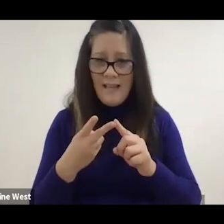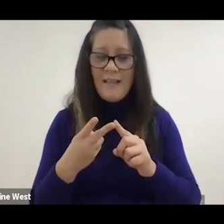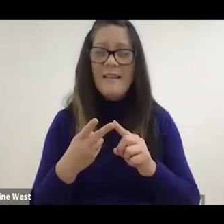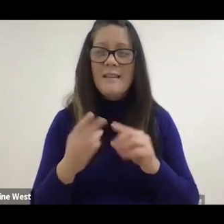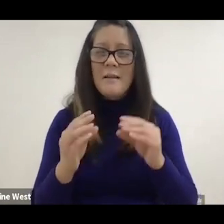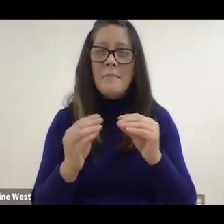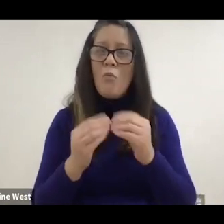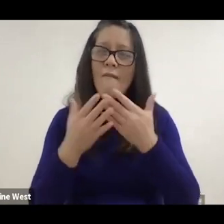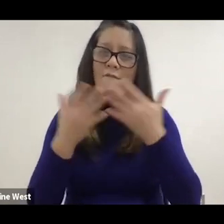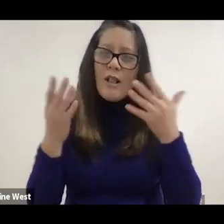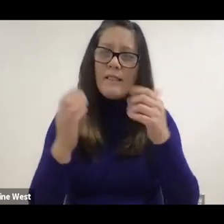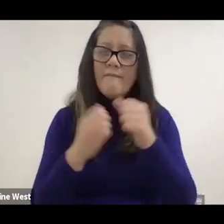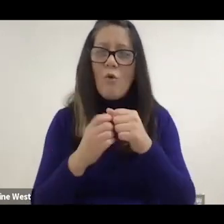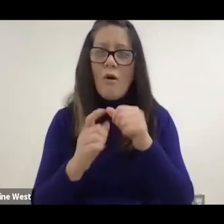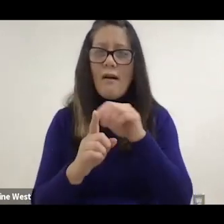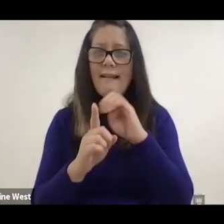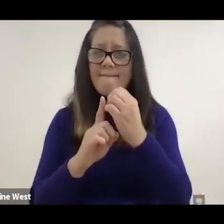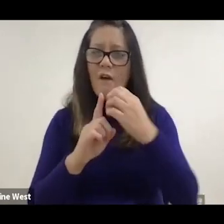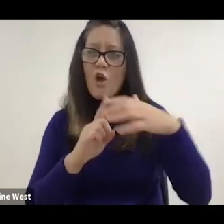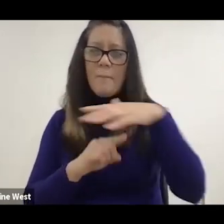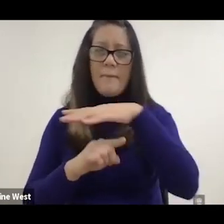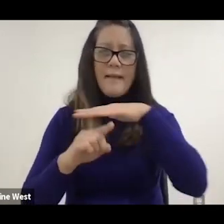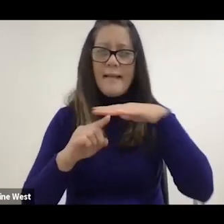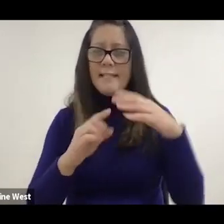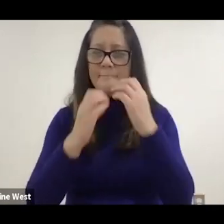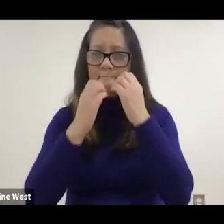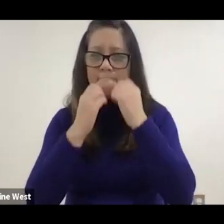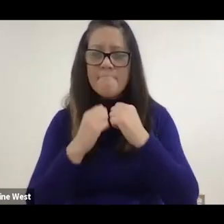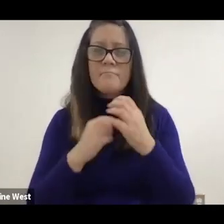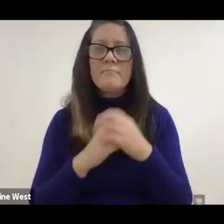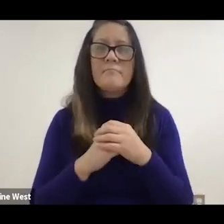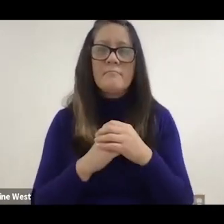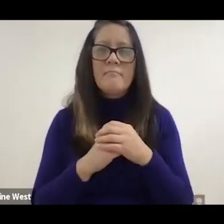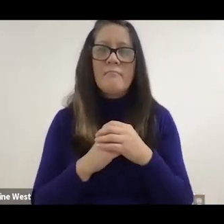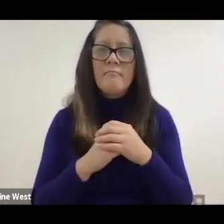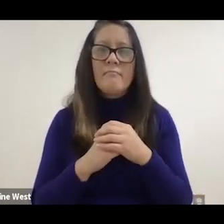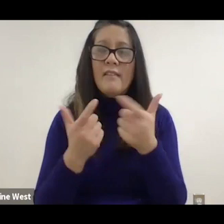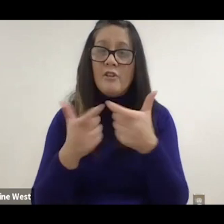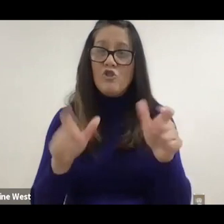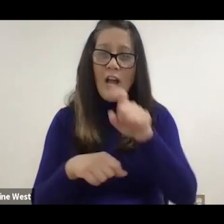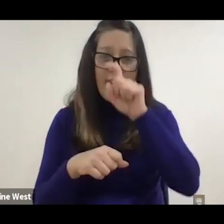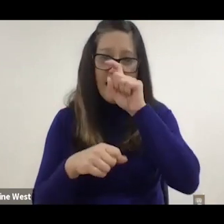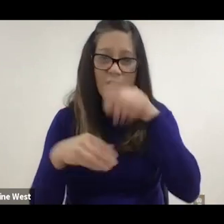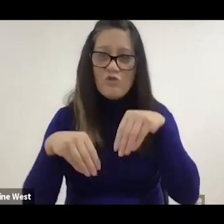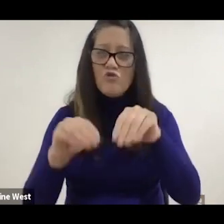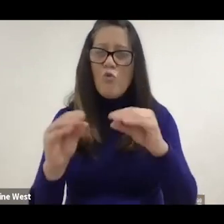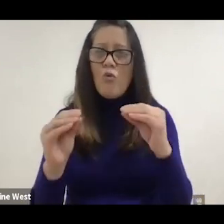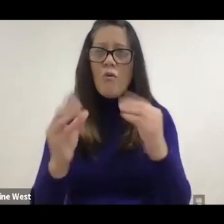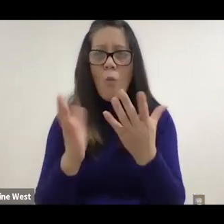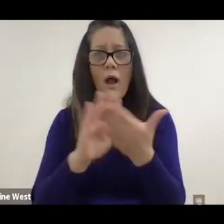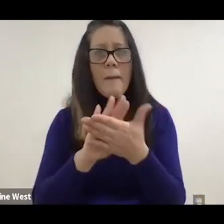it's greener and the giant Eagle stores are trying to become more environmentally friendly as well.